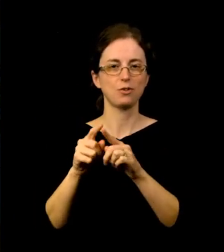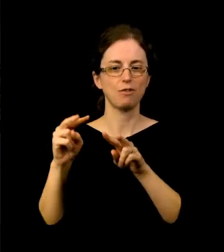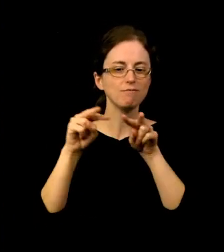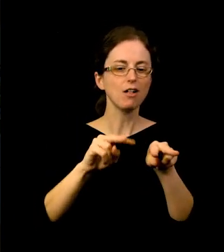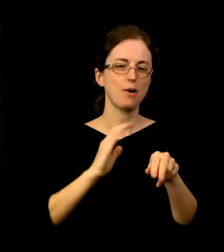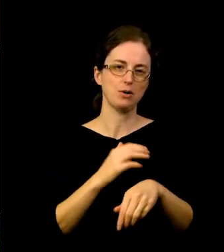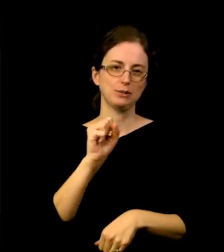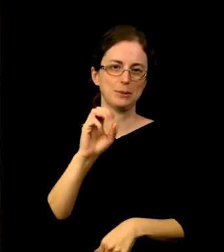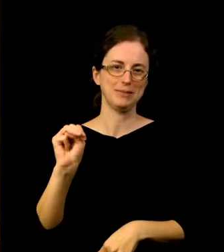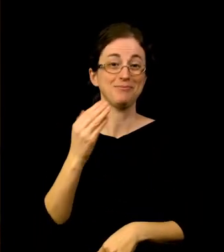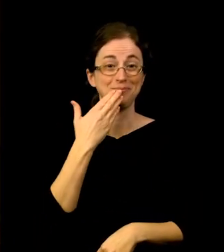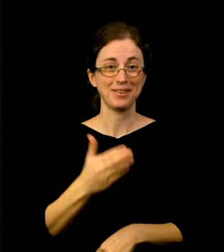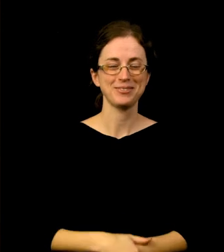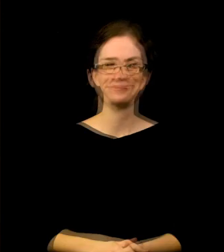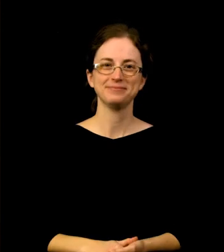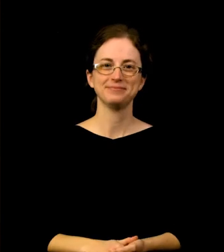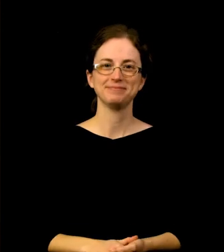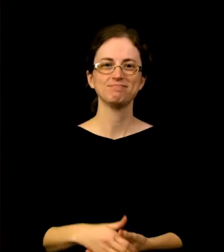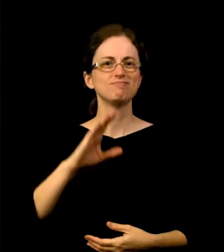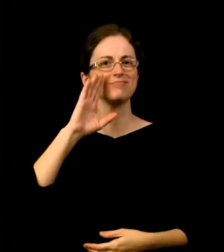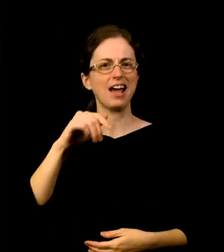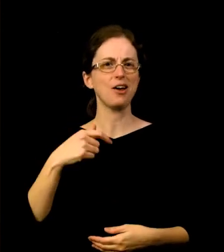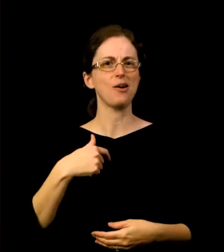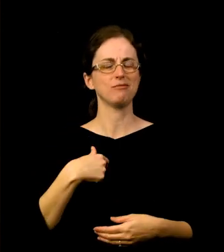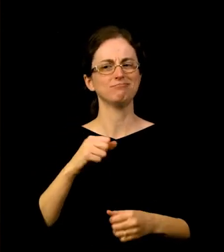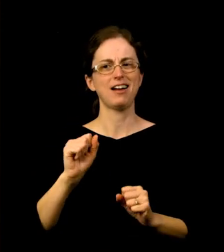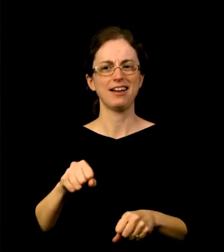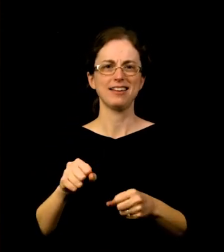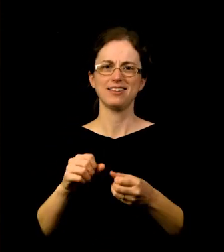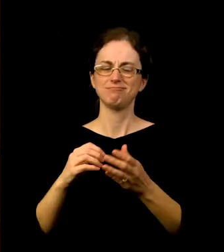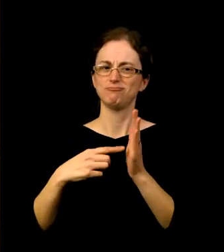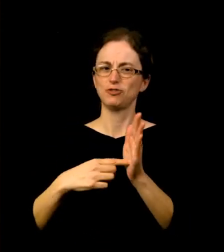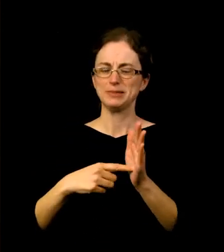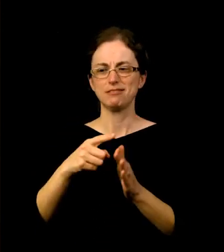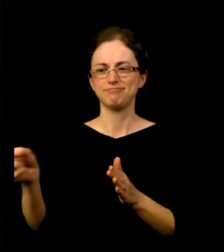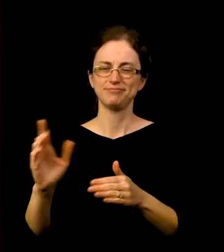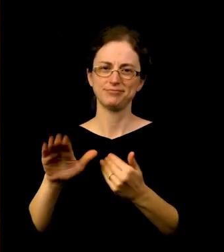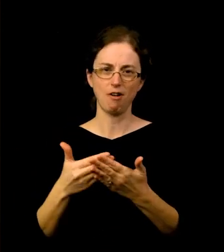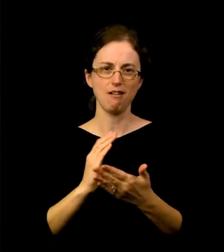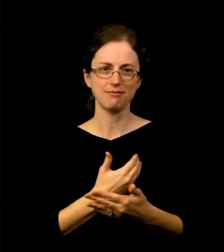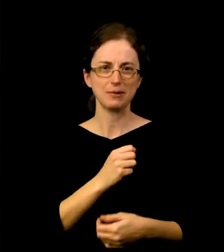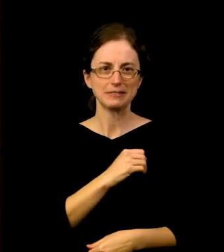Thank you. I know I speak for Museum staff and our community when I say how glad I am